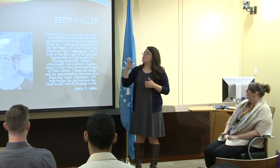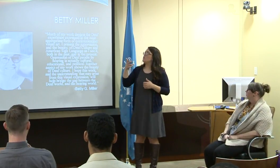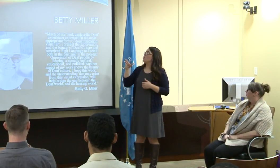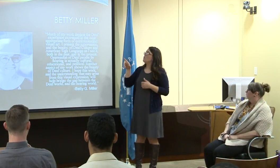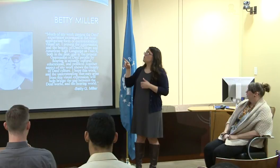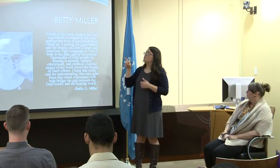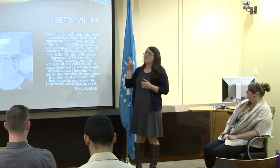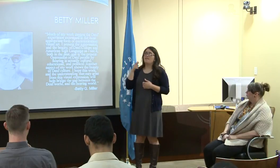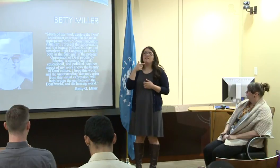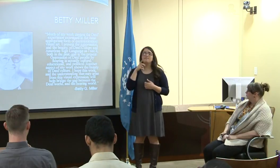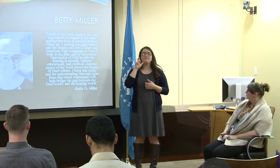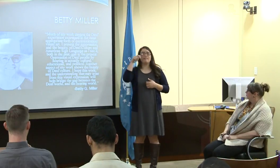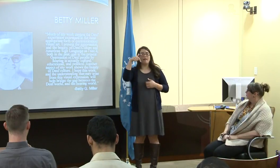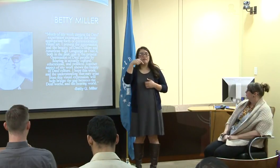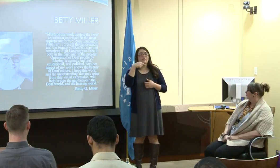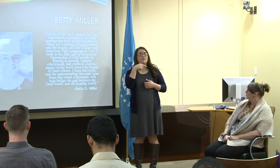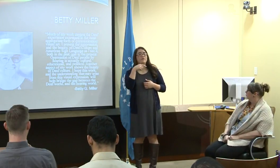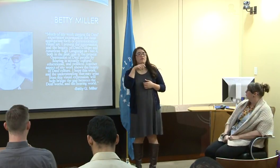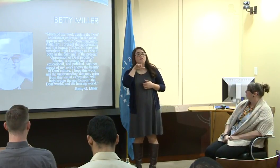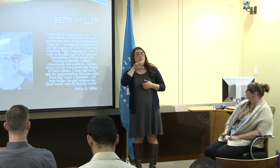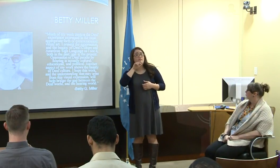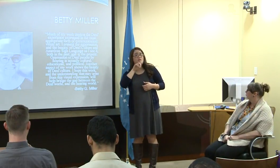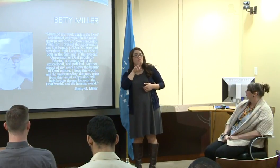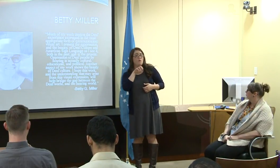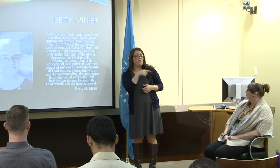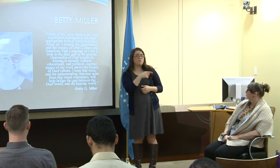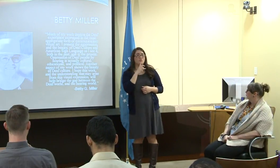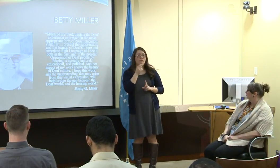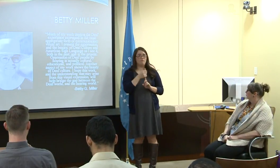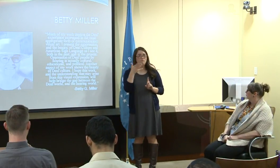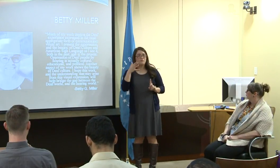and the creation of De'VIA. And then -- The quote from her.